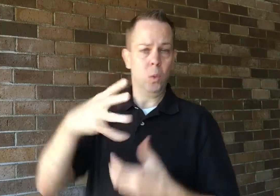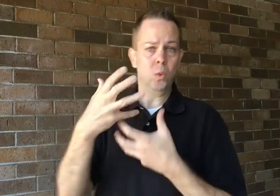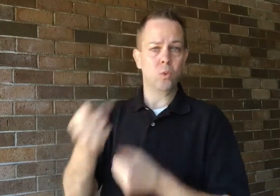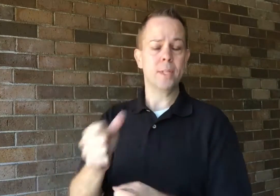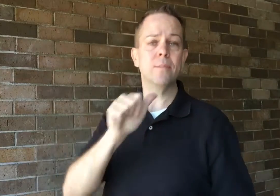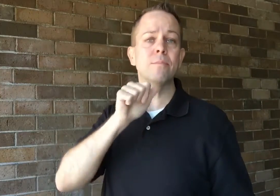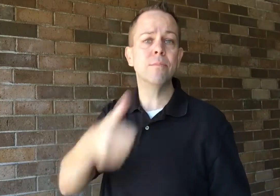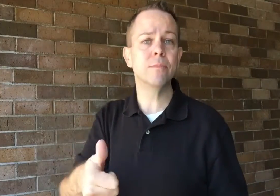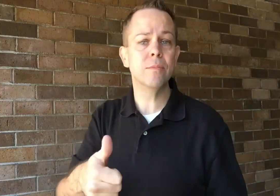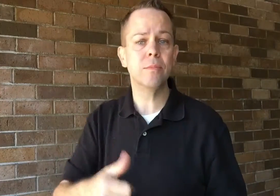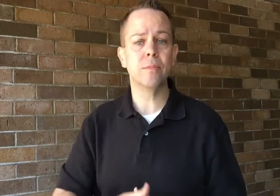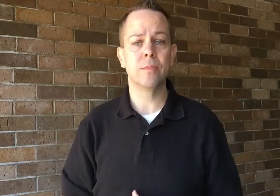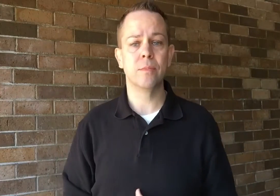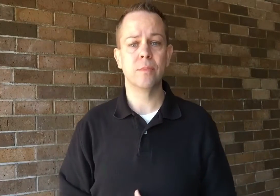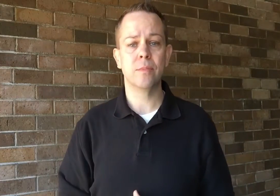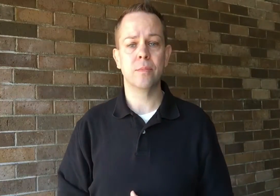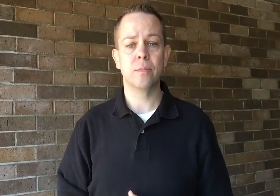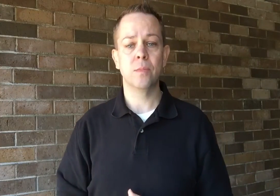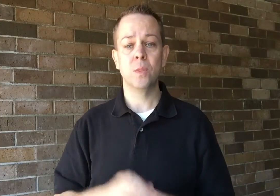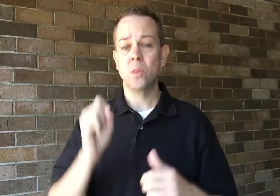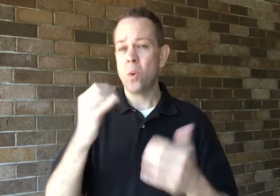because you don't trust them.